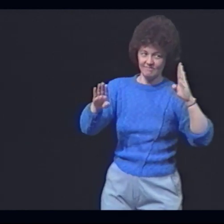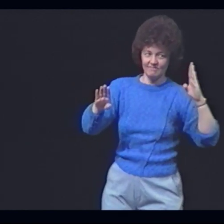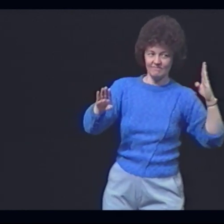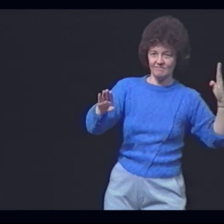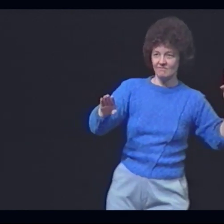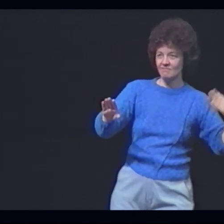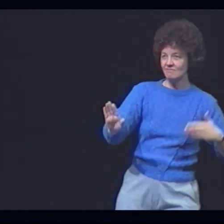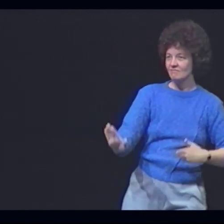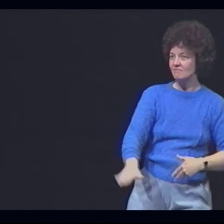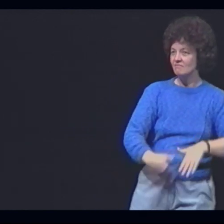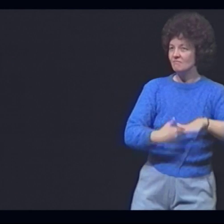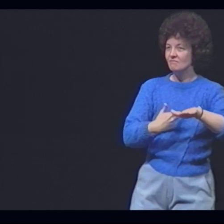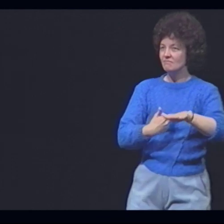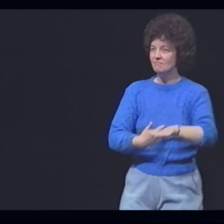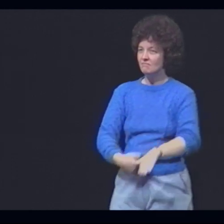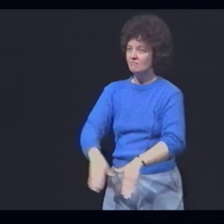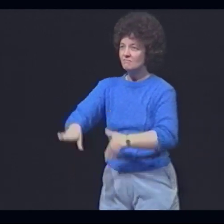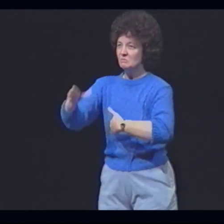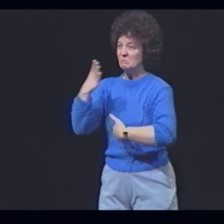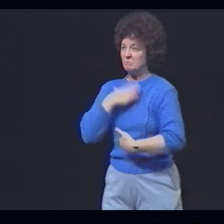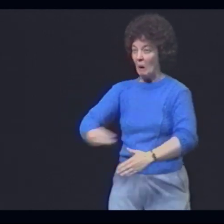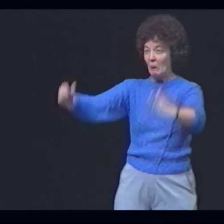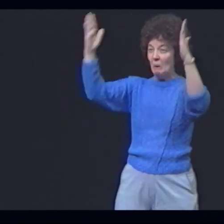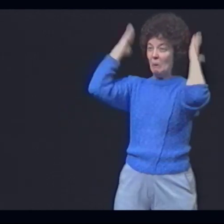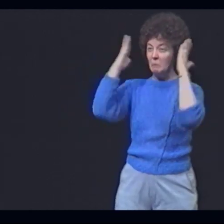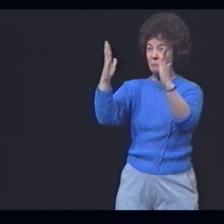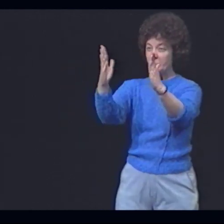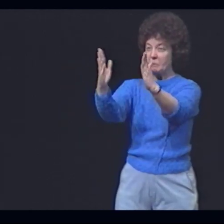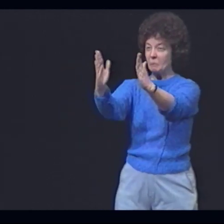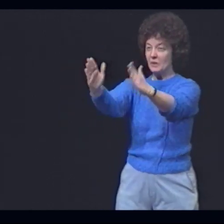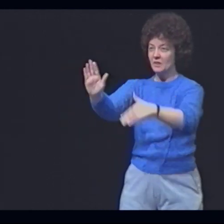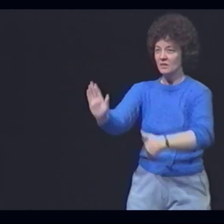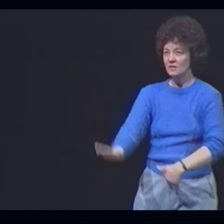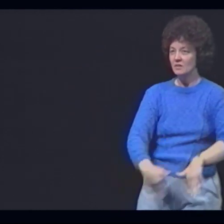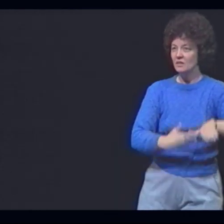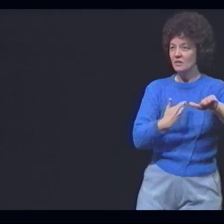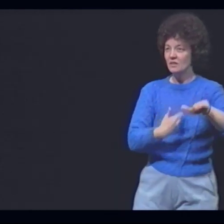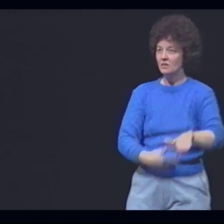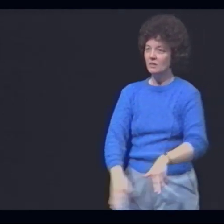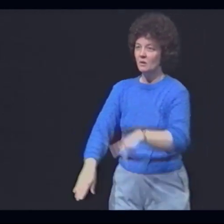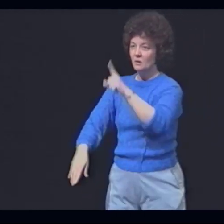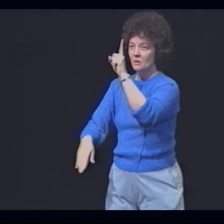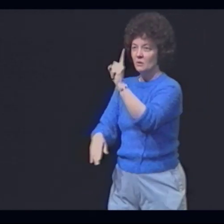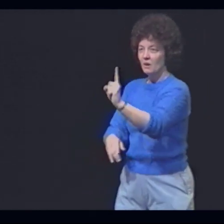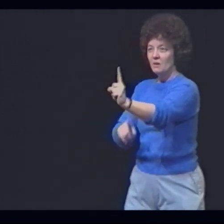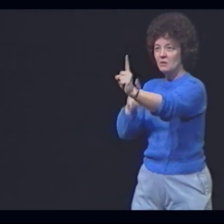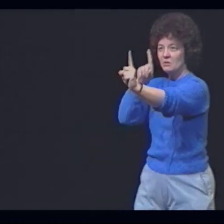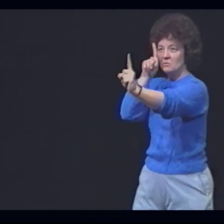Cautiously... we walk forward into the sterile, narrow corridors